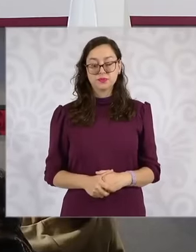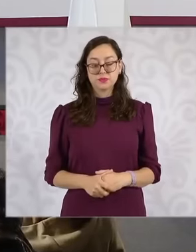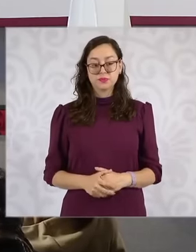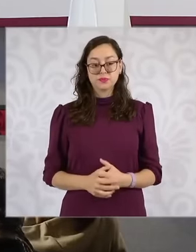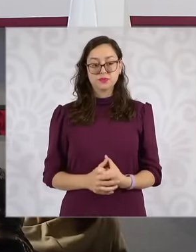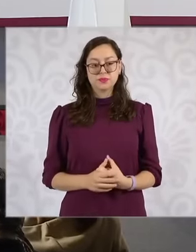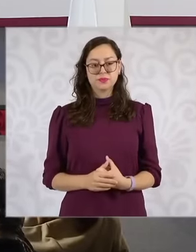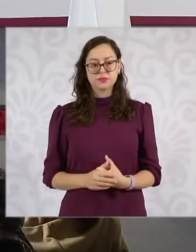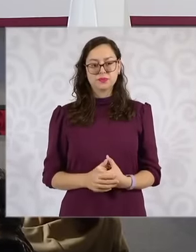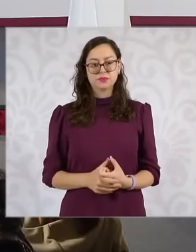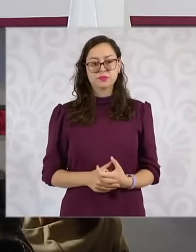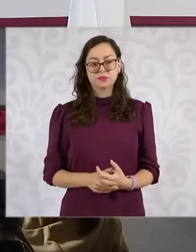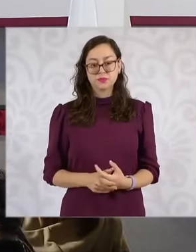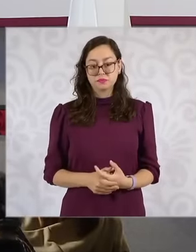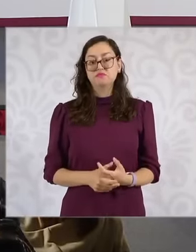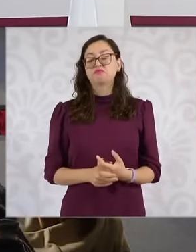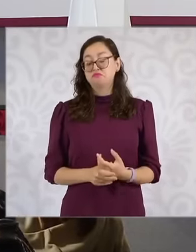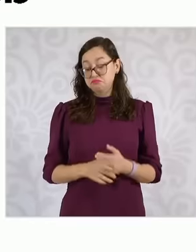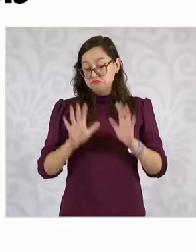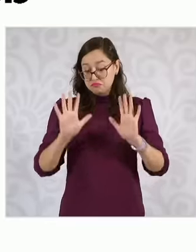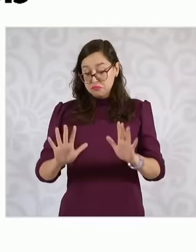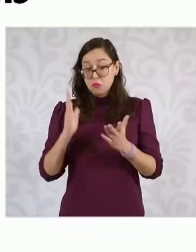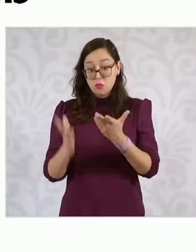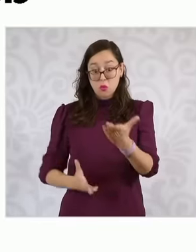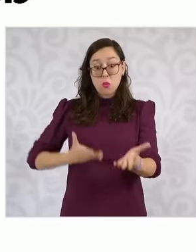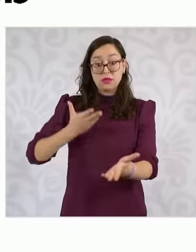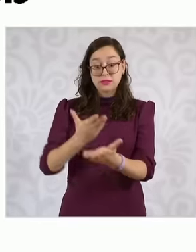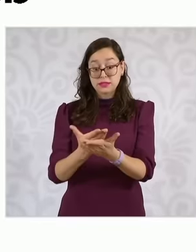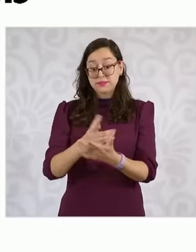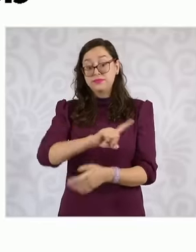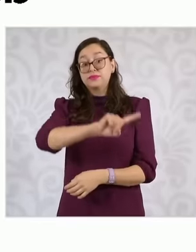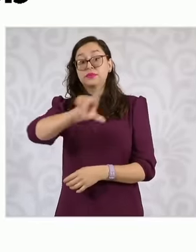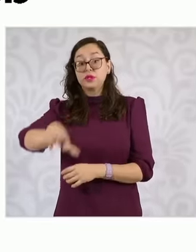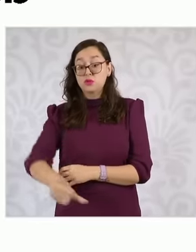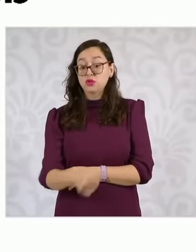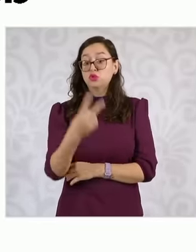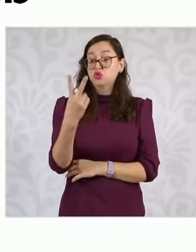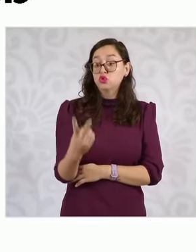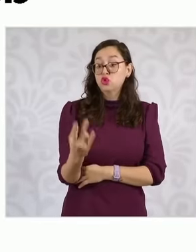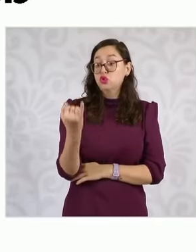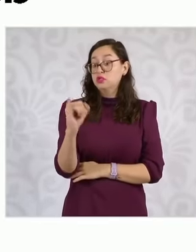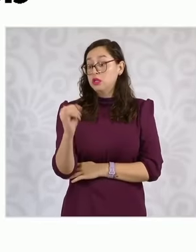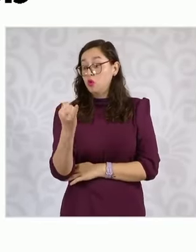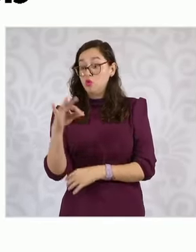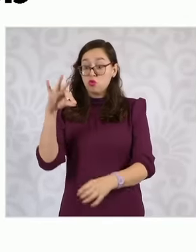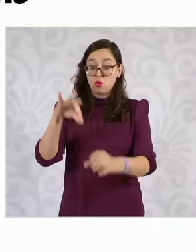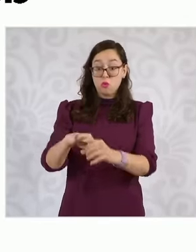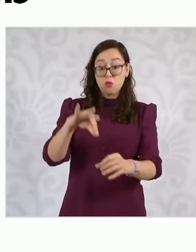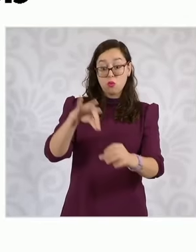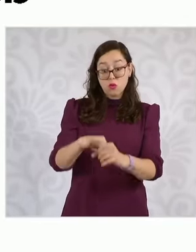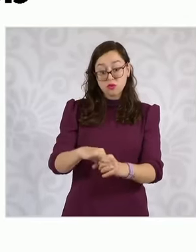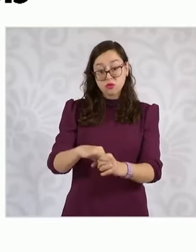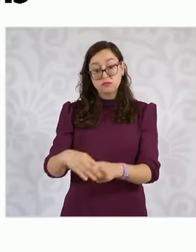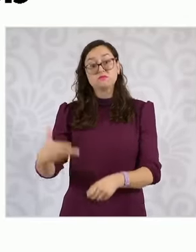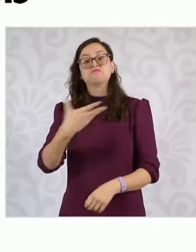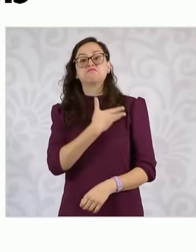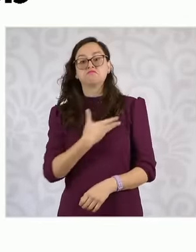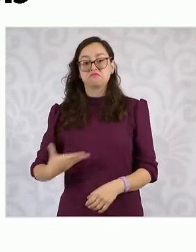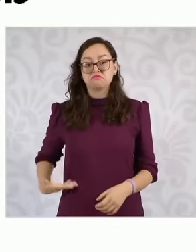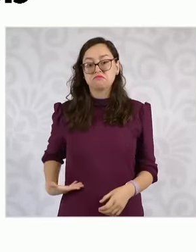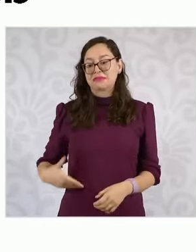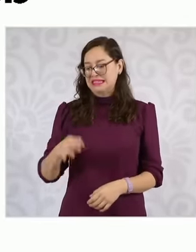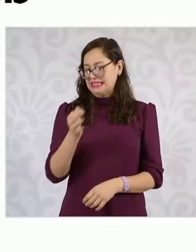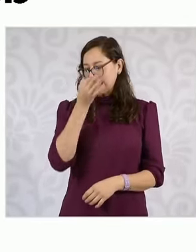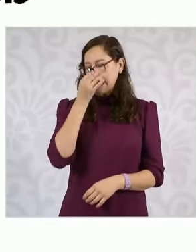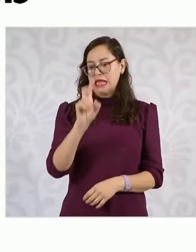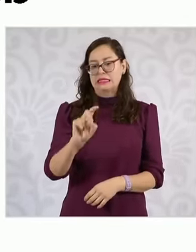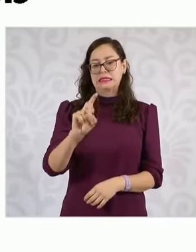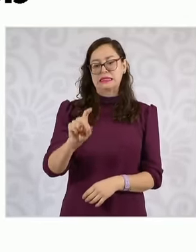What was the vote on June 2, we won for the presidency almost 36 million votes compared